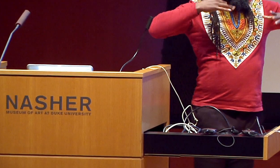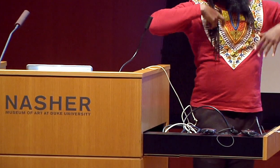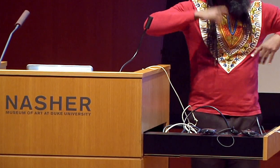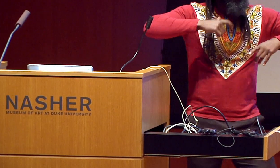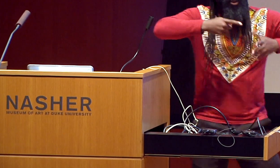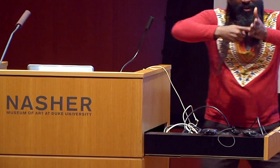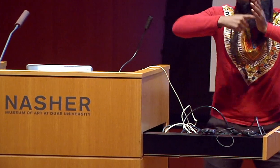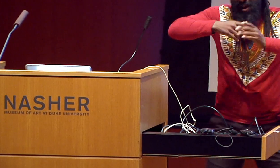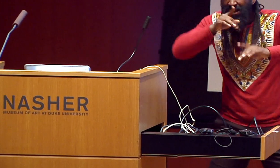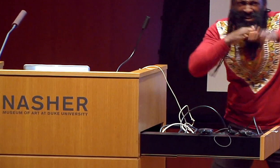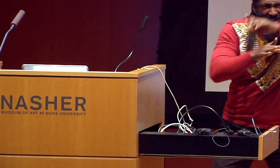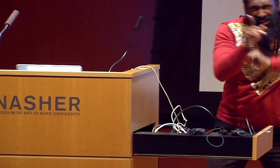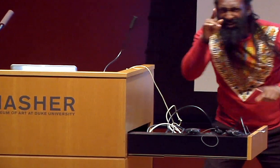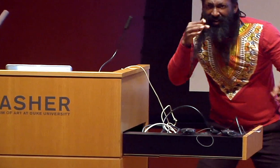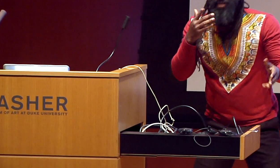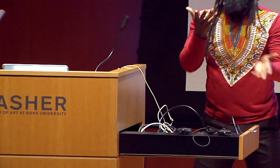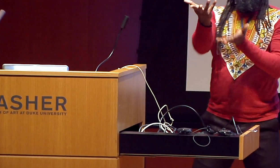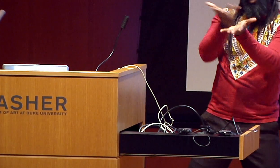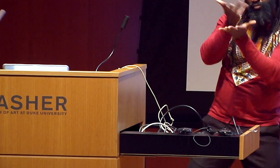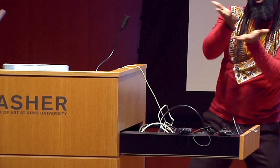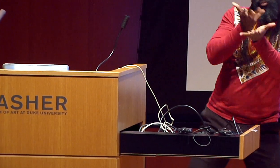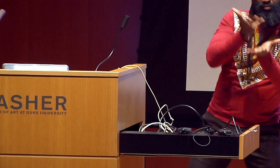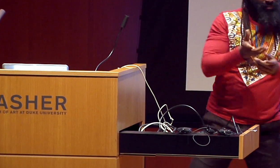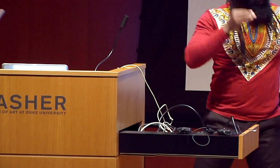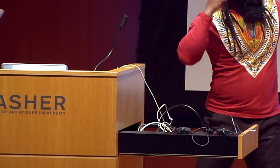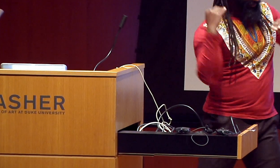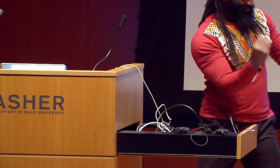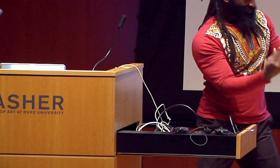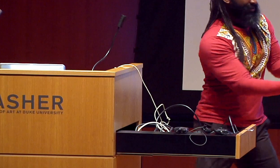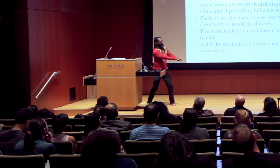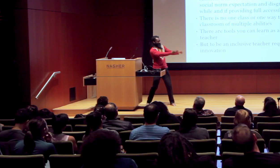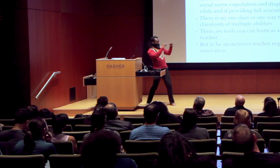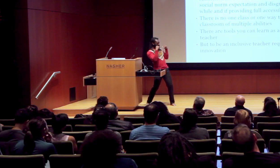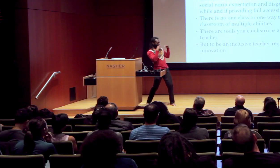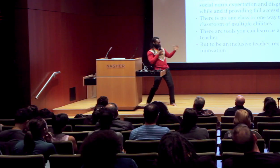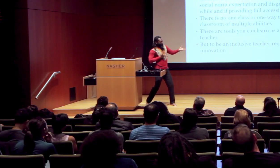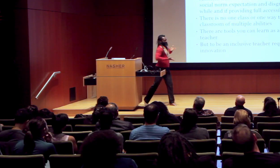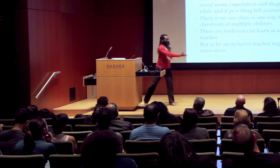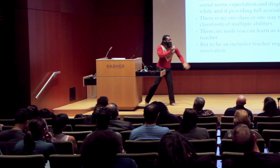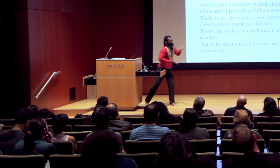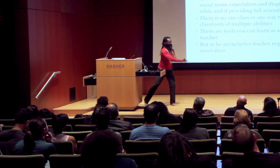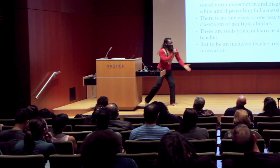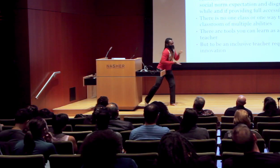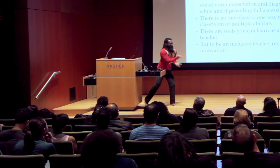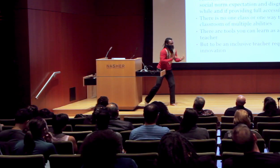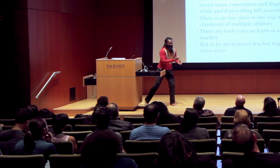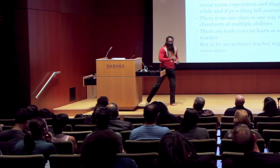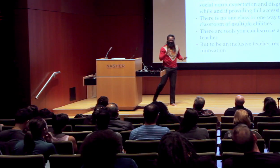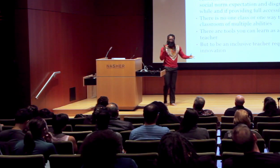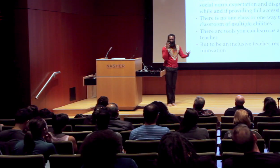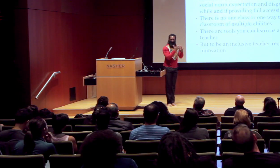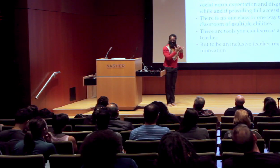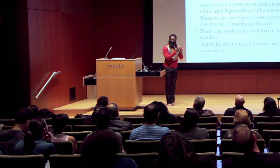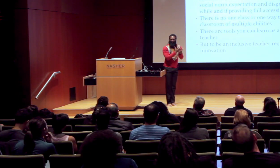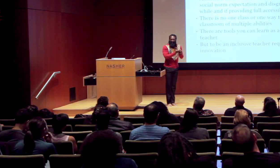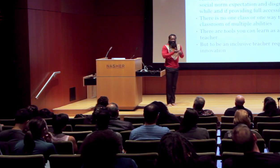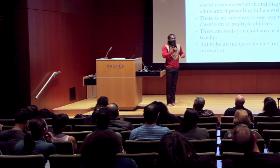So me as a teacher, I have to show and interact. And once I teach, then you can teach me, and we teach each other, and we learn from each other.